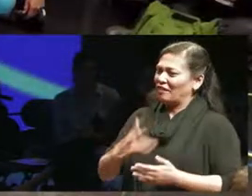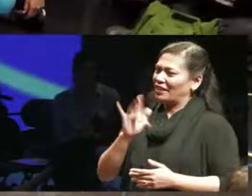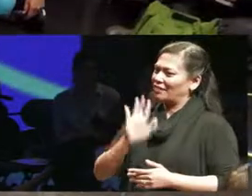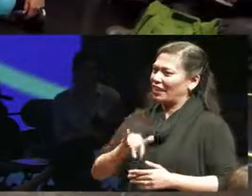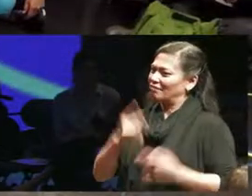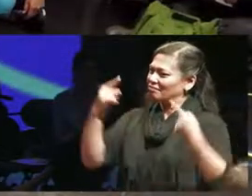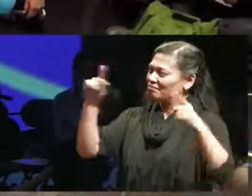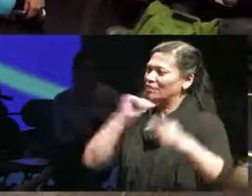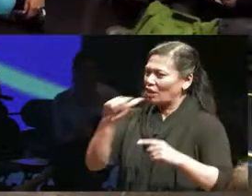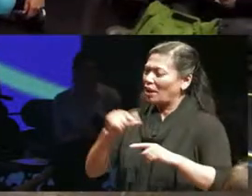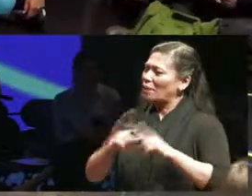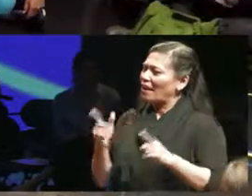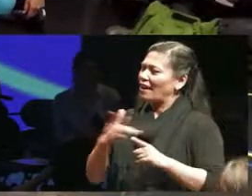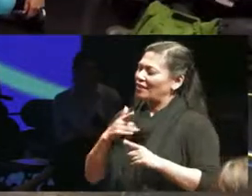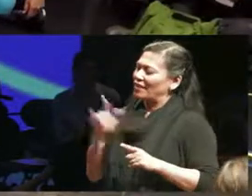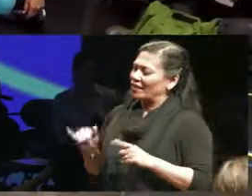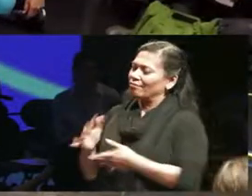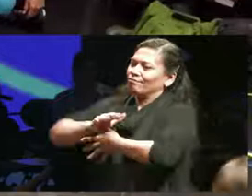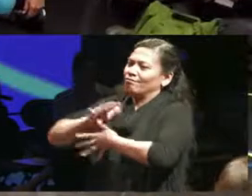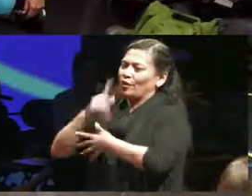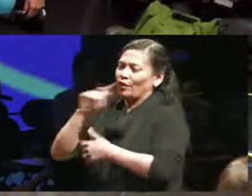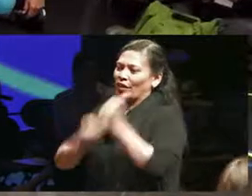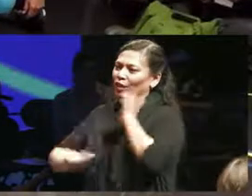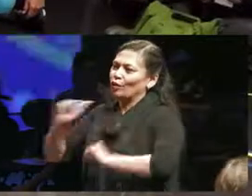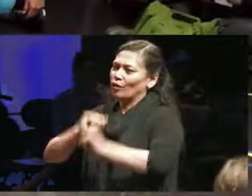job of theatre and that's my final thought Debbie